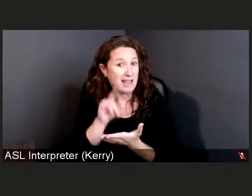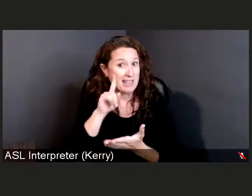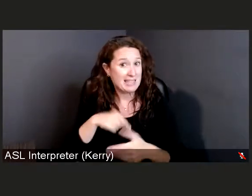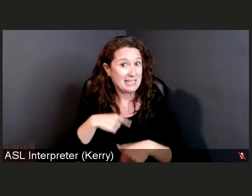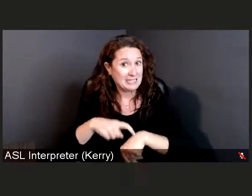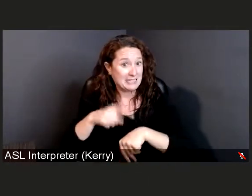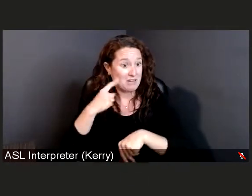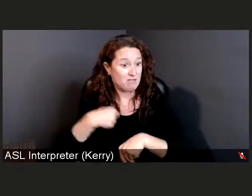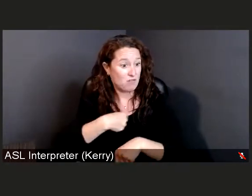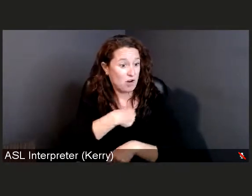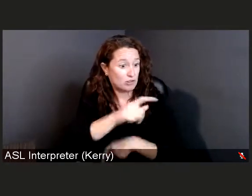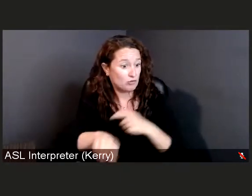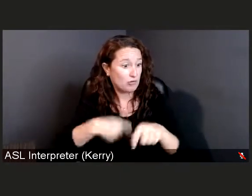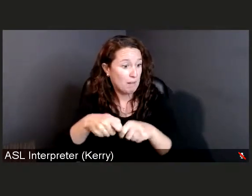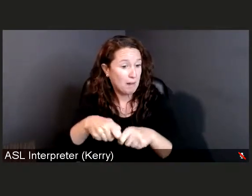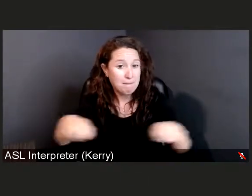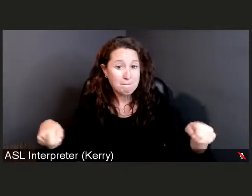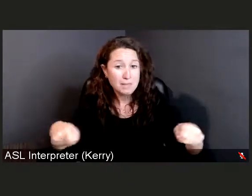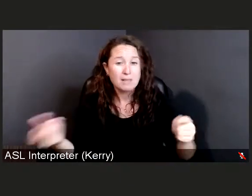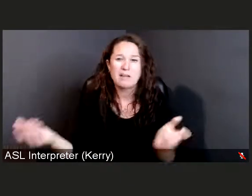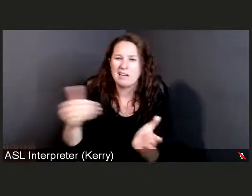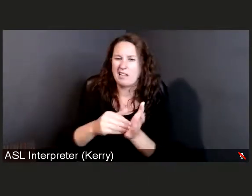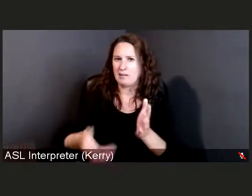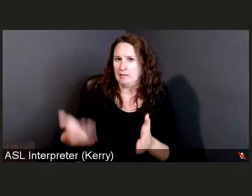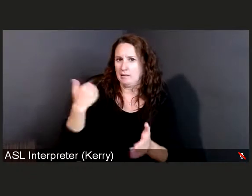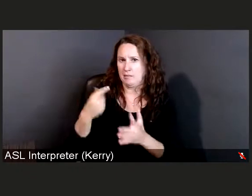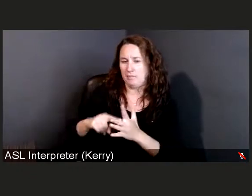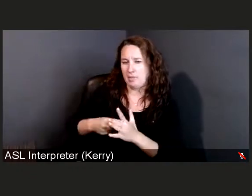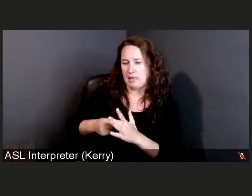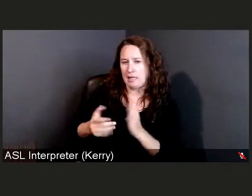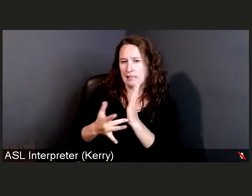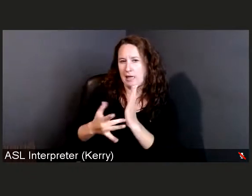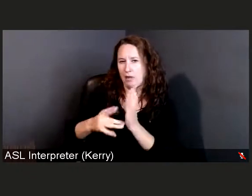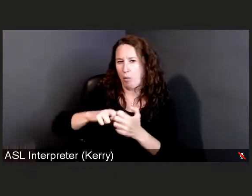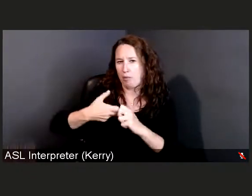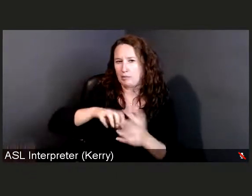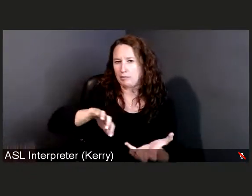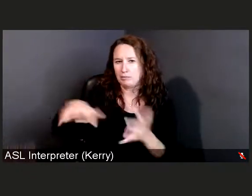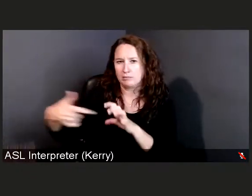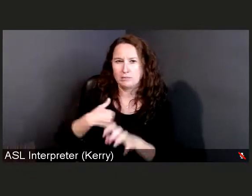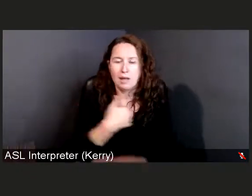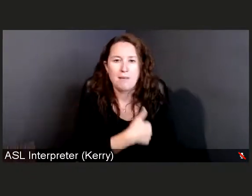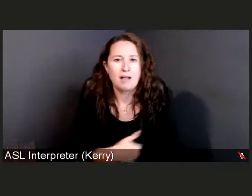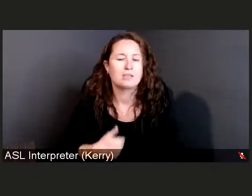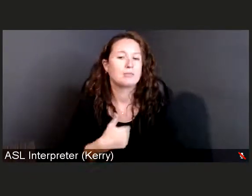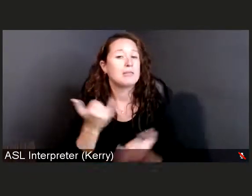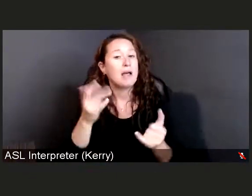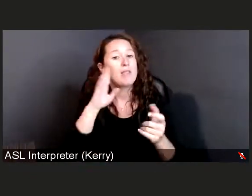I apologize for some of the technical difficulties, but this will be now posted on Facebook,